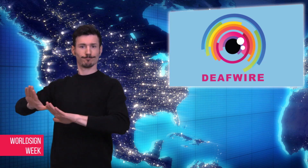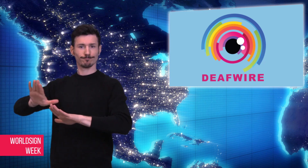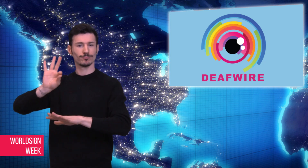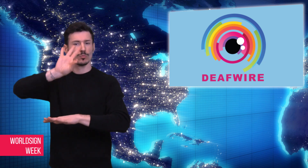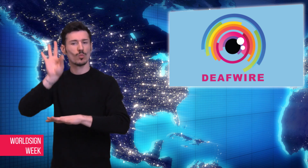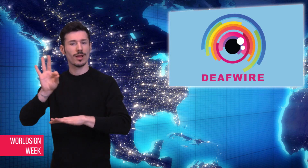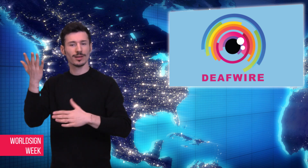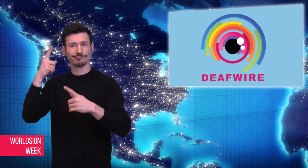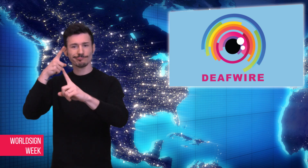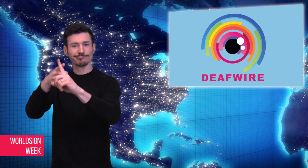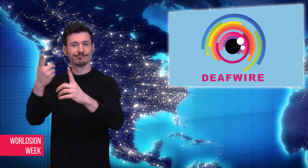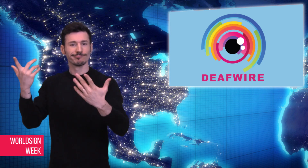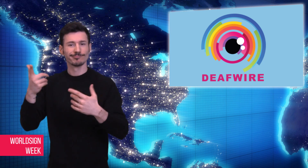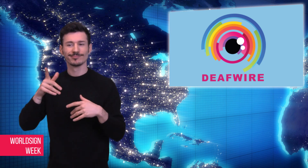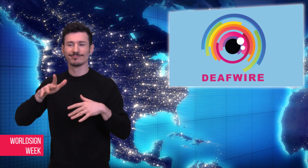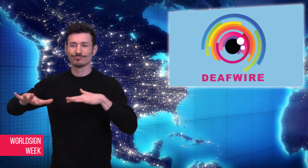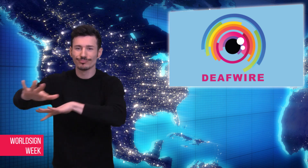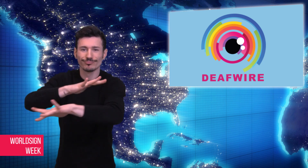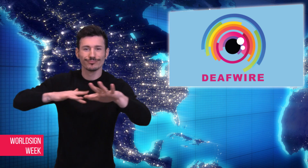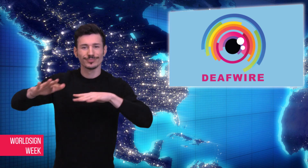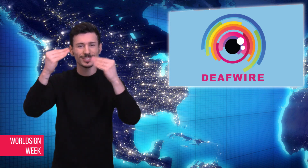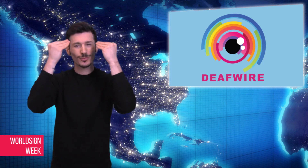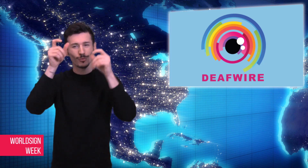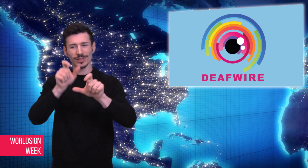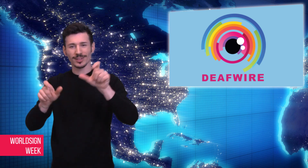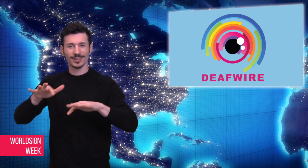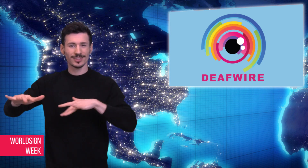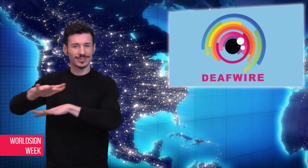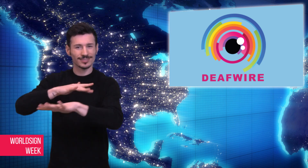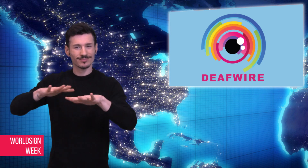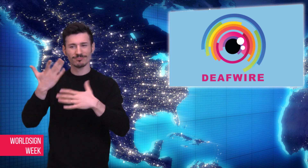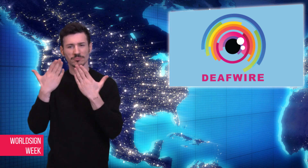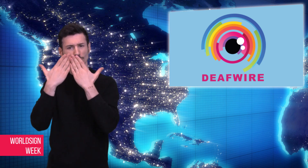school any further problems. The school wanted to use the